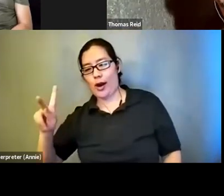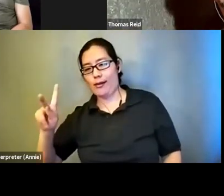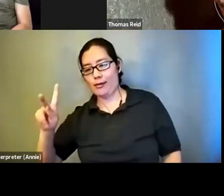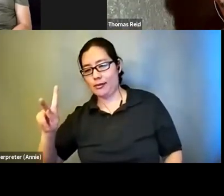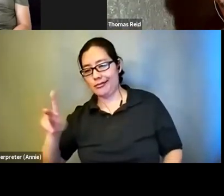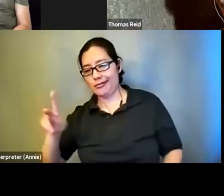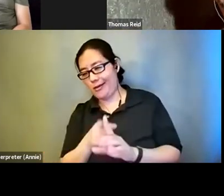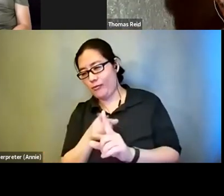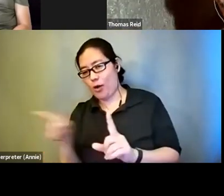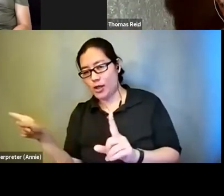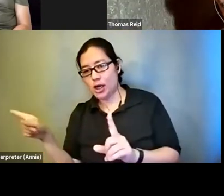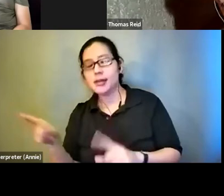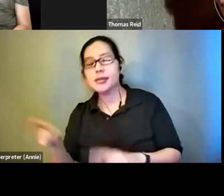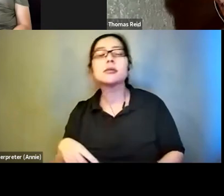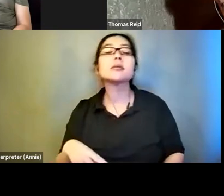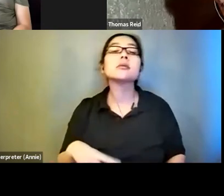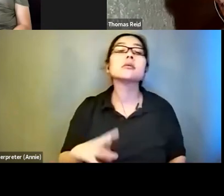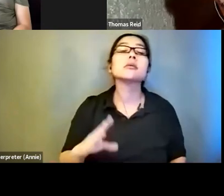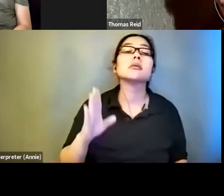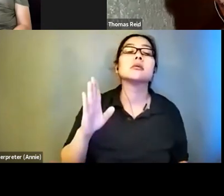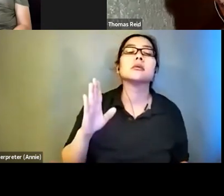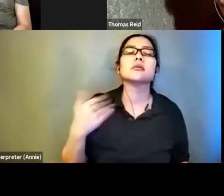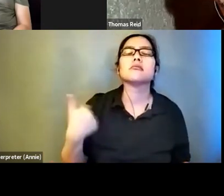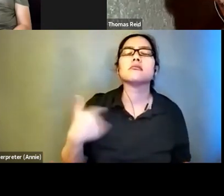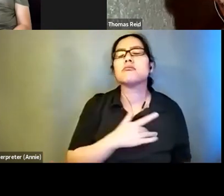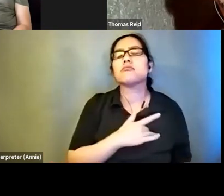And it's a very poignant, very